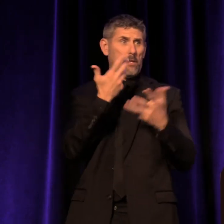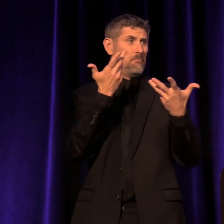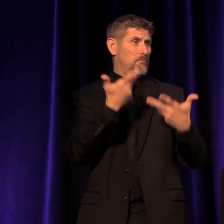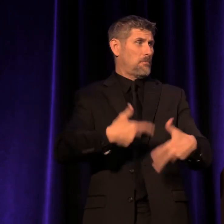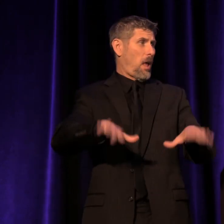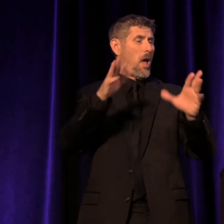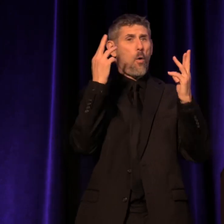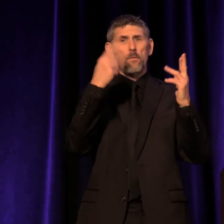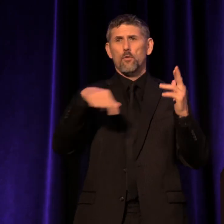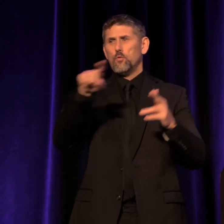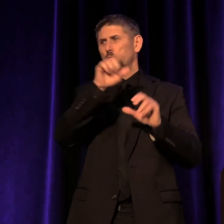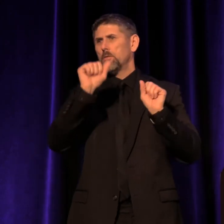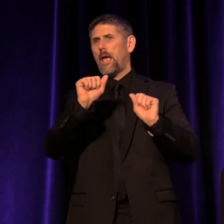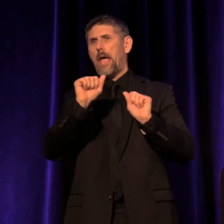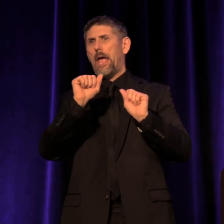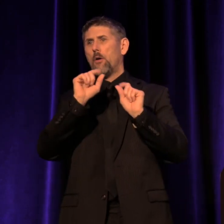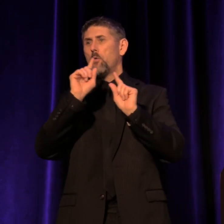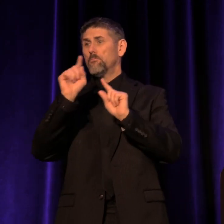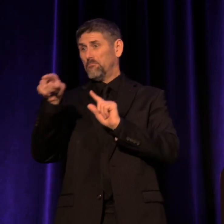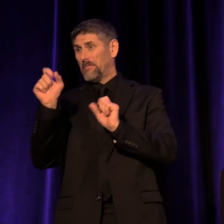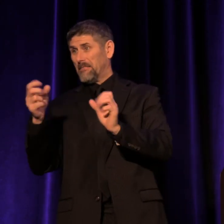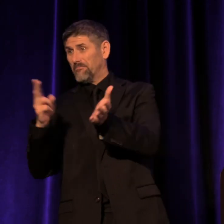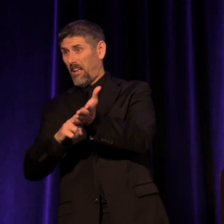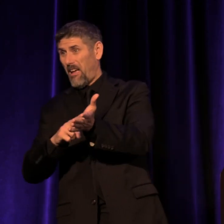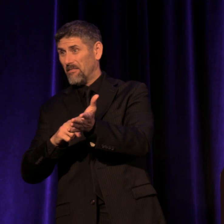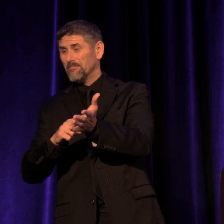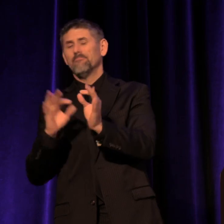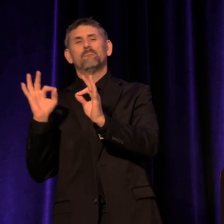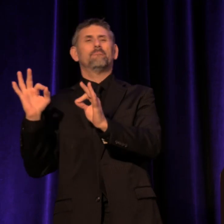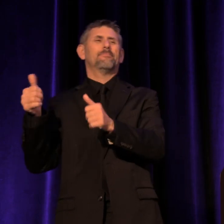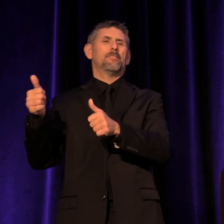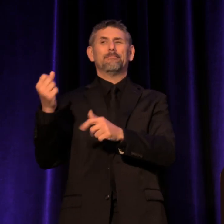hopefully you'll be able to sign a few. Great.